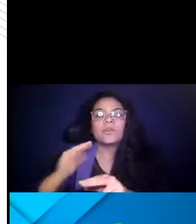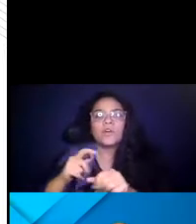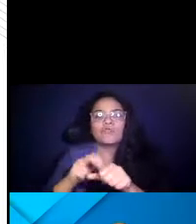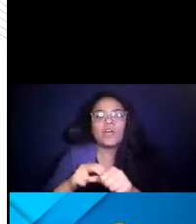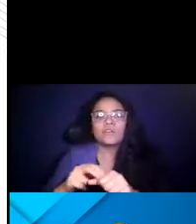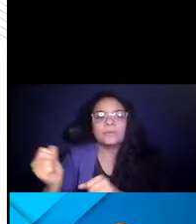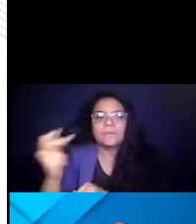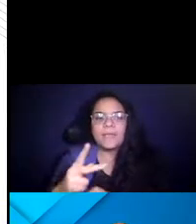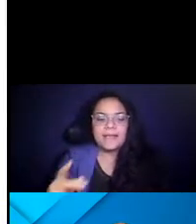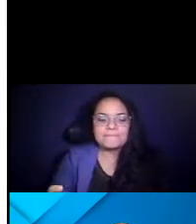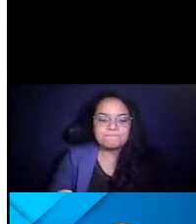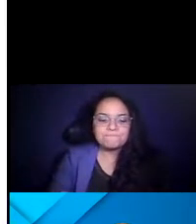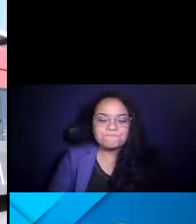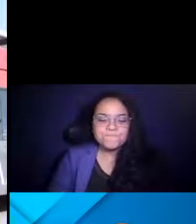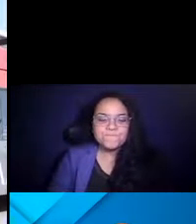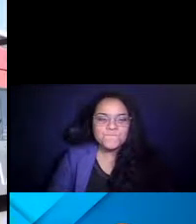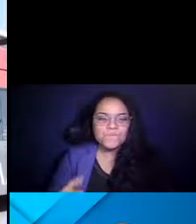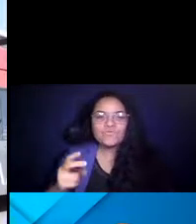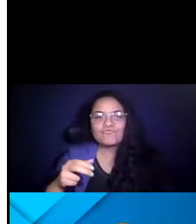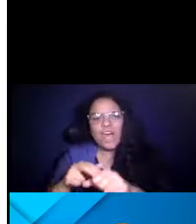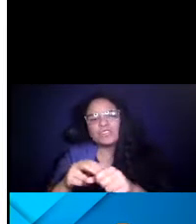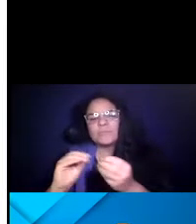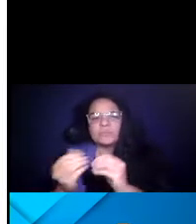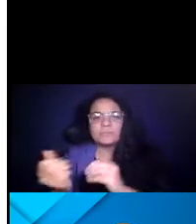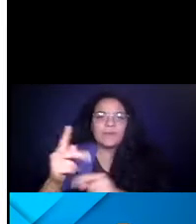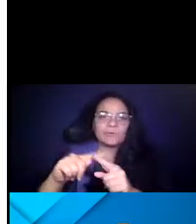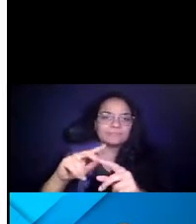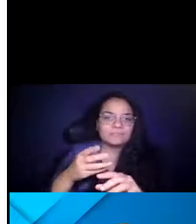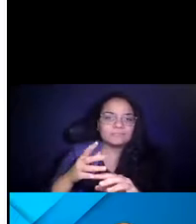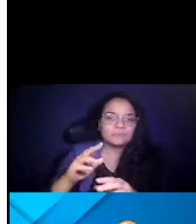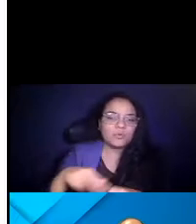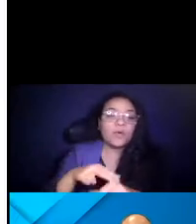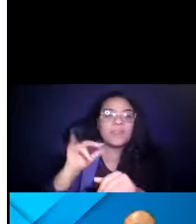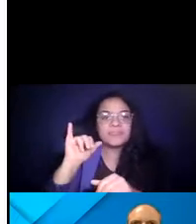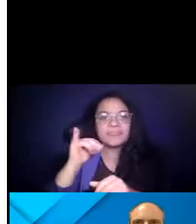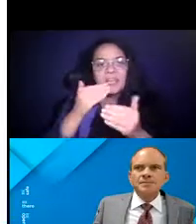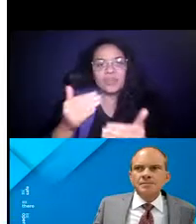14:57:35 So again, thank you for letting me tell you what's going on here in Oklahoma City. 14:57:37 >> PAUL KINCAID: Thanks, Jason.